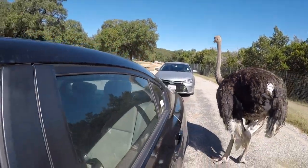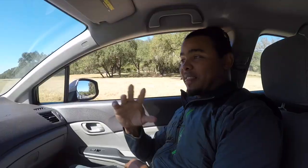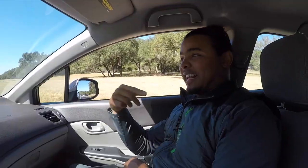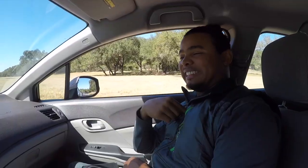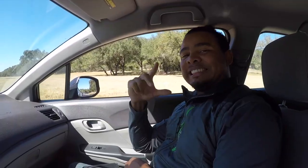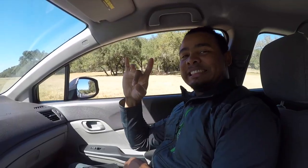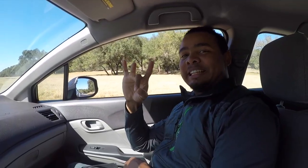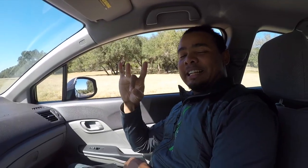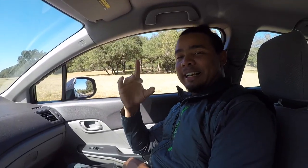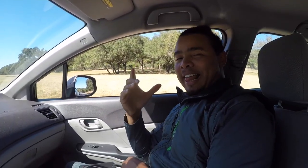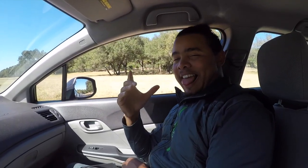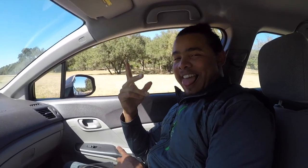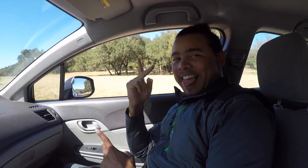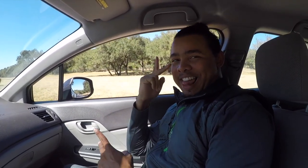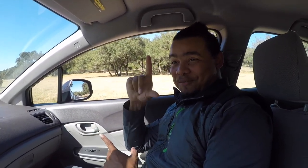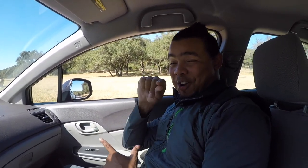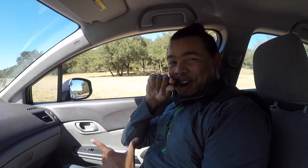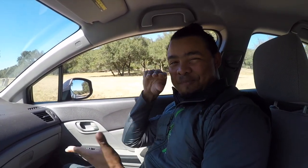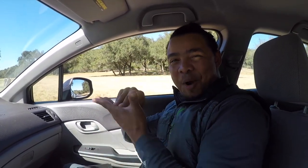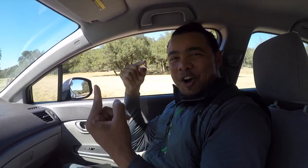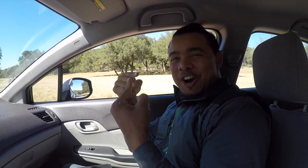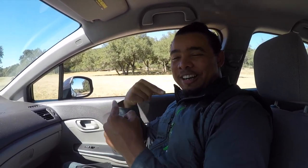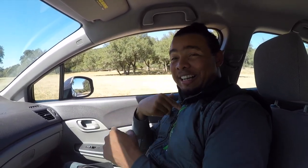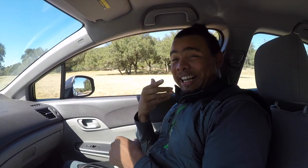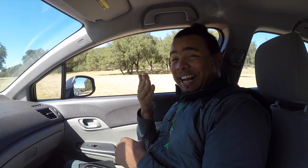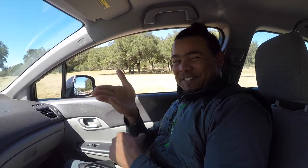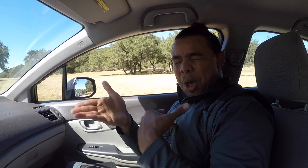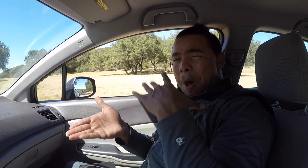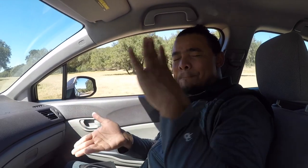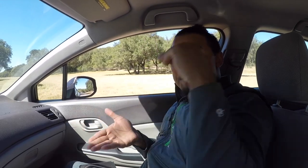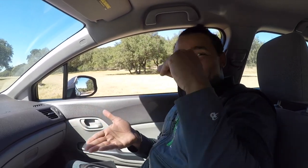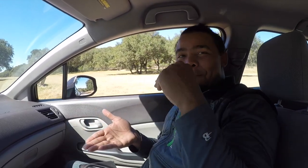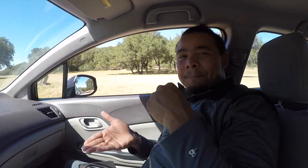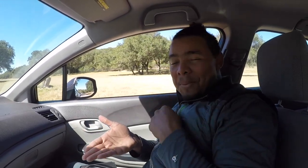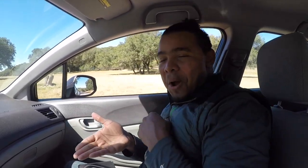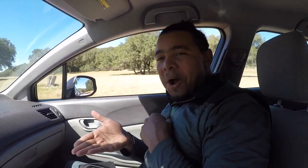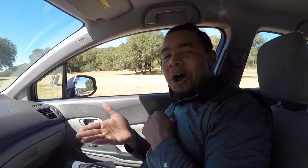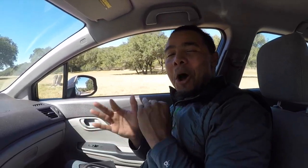I was not sure if I'll get a bite from Ostrich. Ostrich did bite my fingers. It wasn't hurt at all.